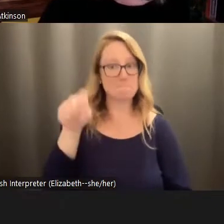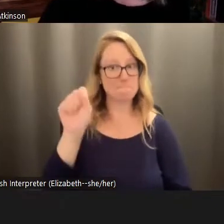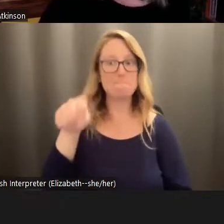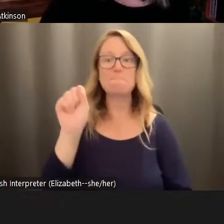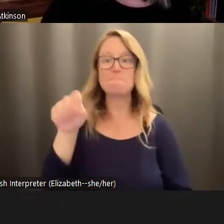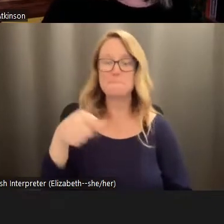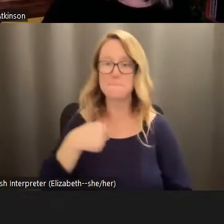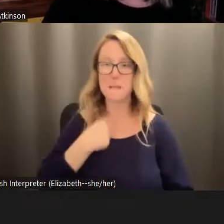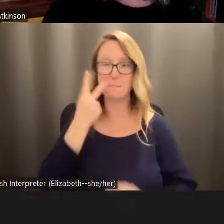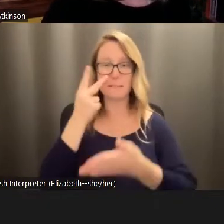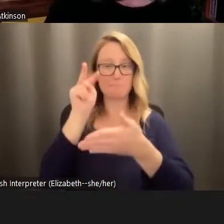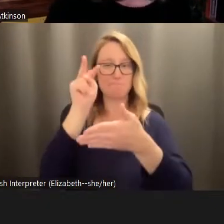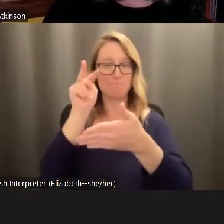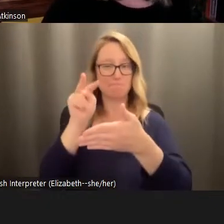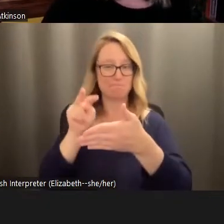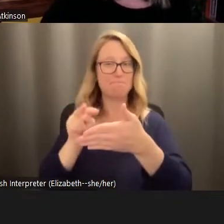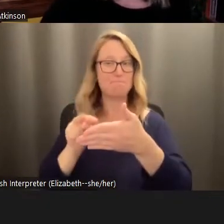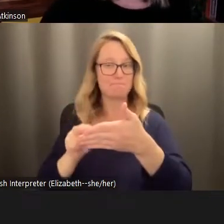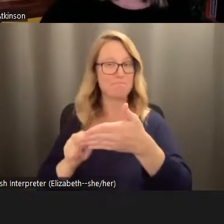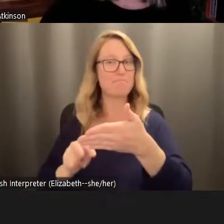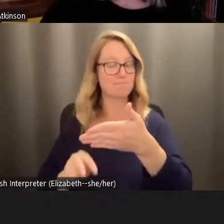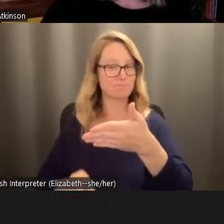seeing everybody here and continuing to share is what I